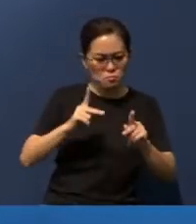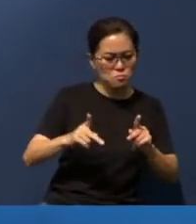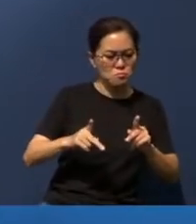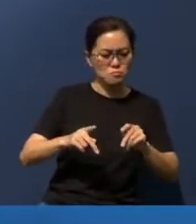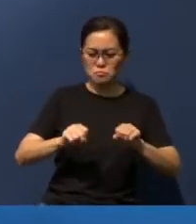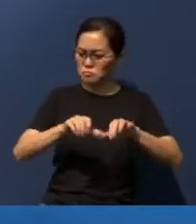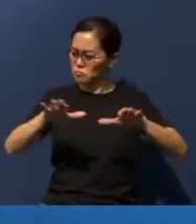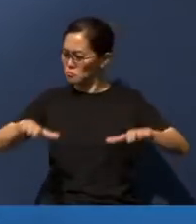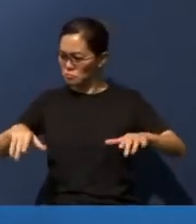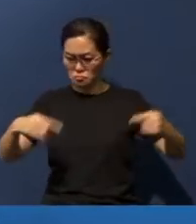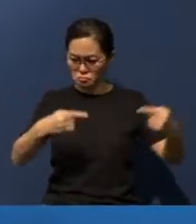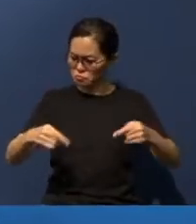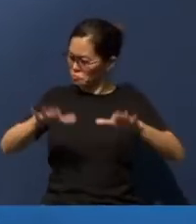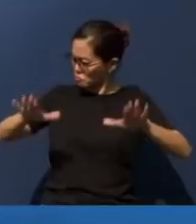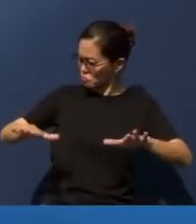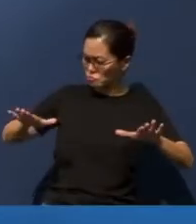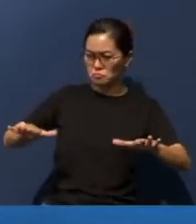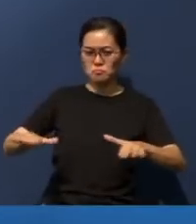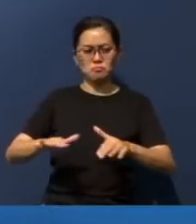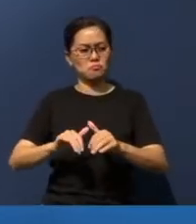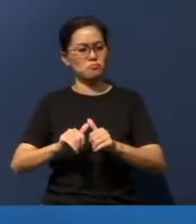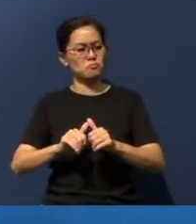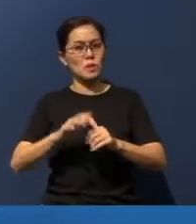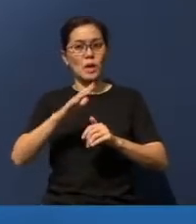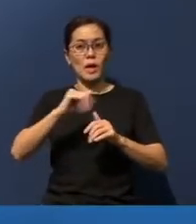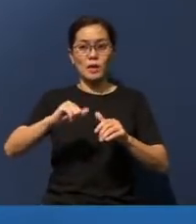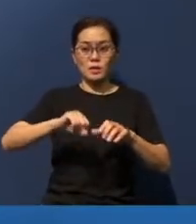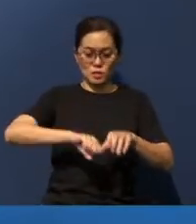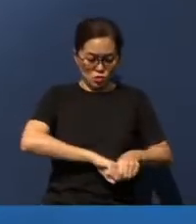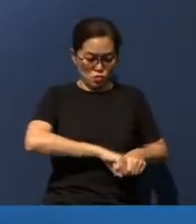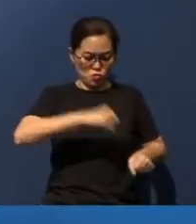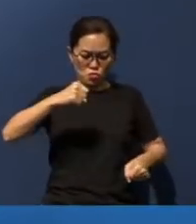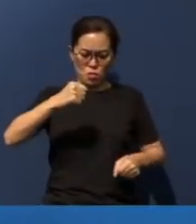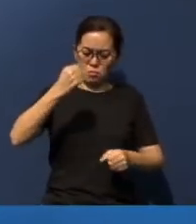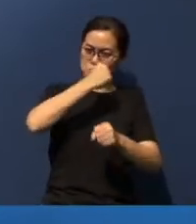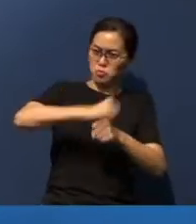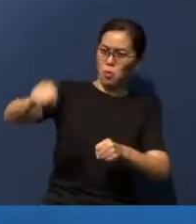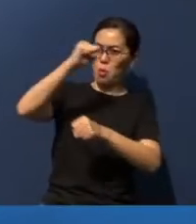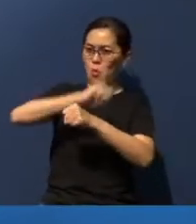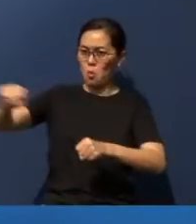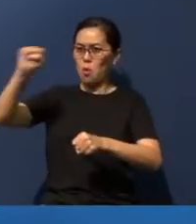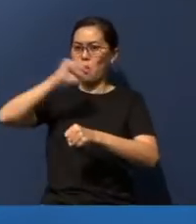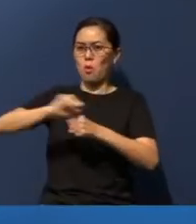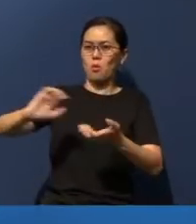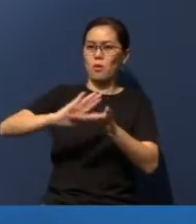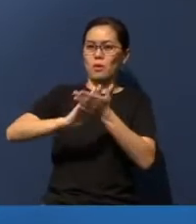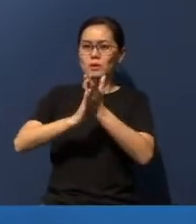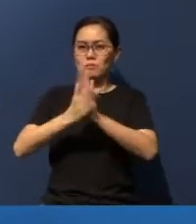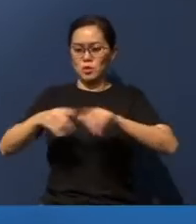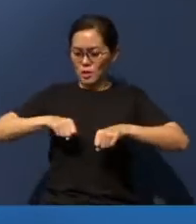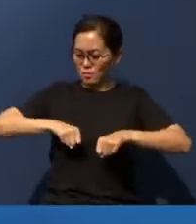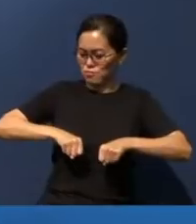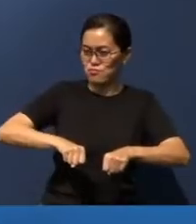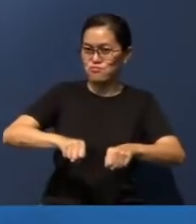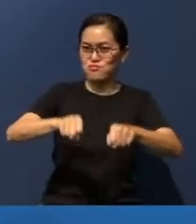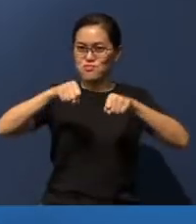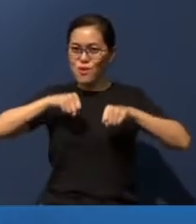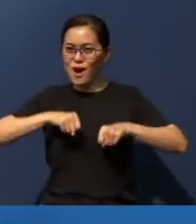wide. They will beat their swords into plowshares and their spears into pruning hooks. Nation will not take